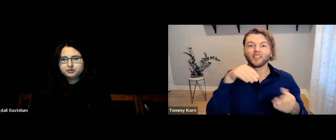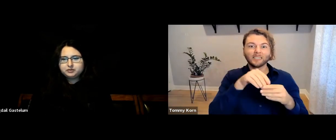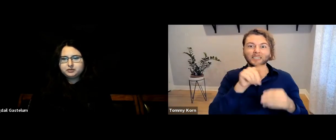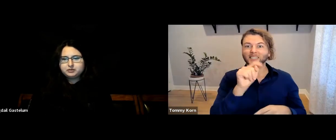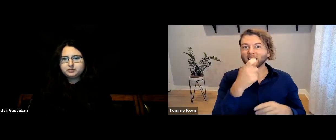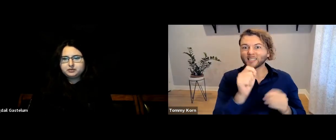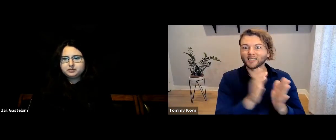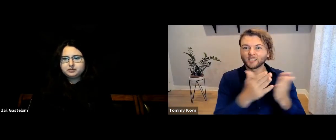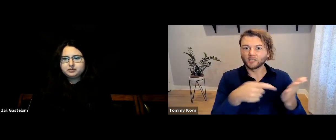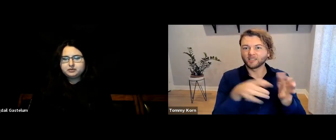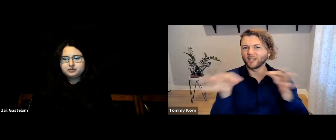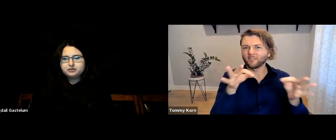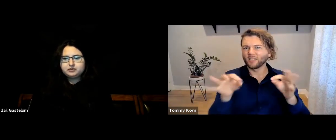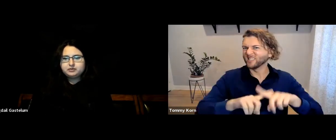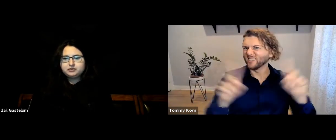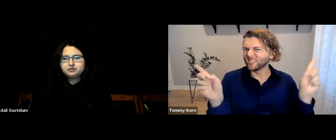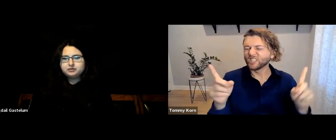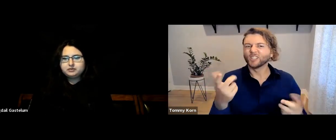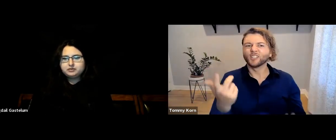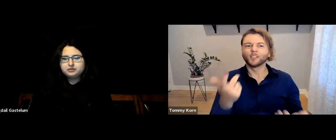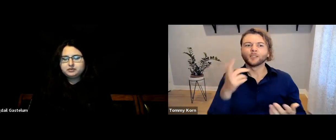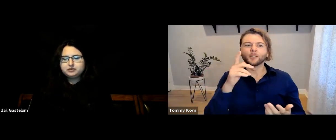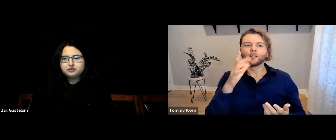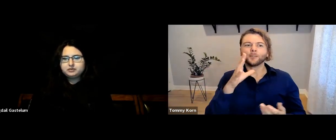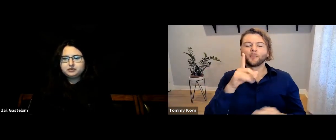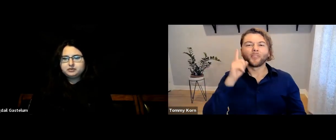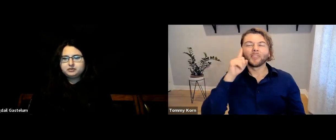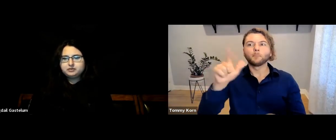and has no consistent textbook definition.